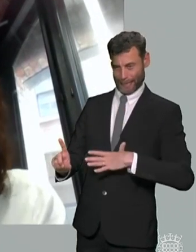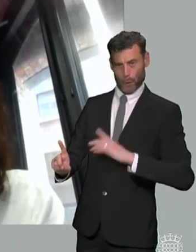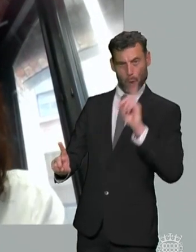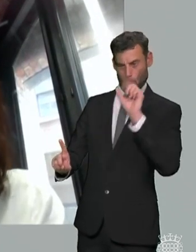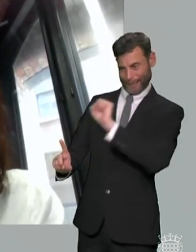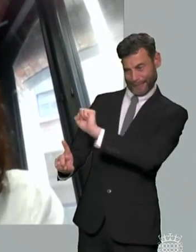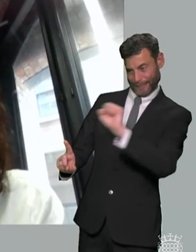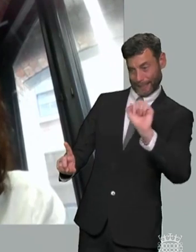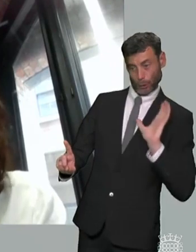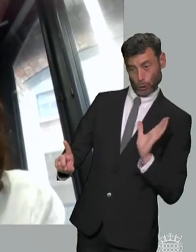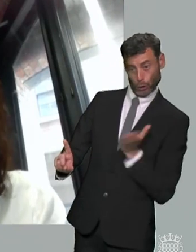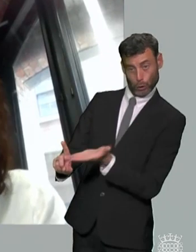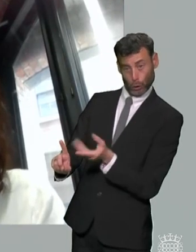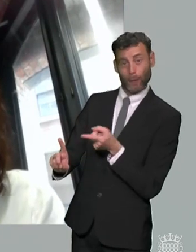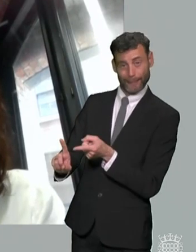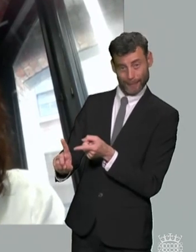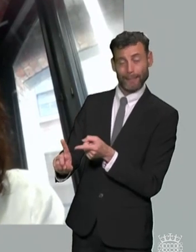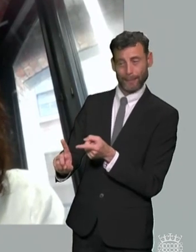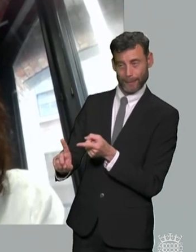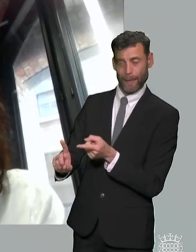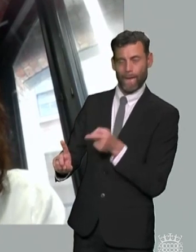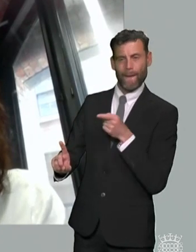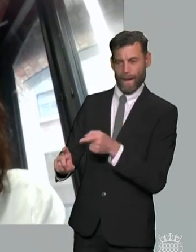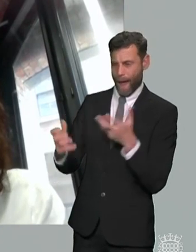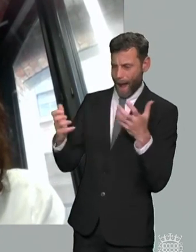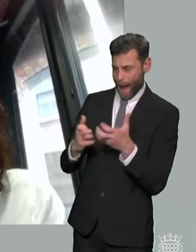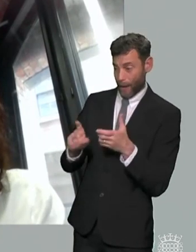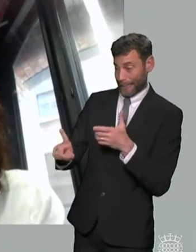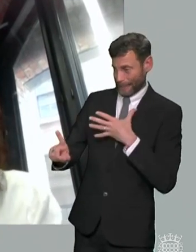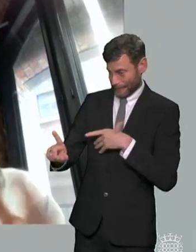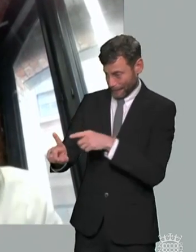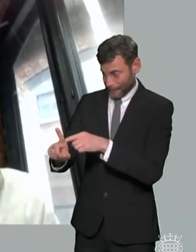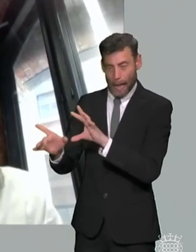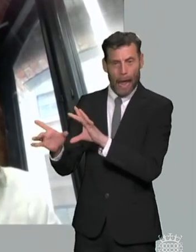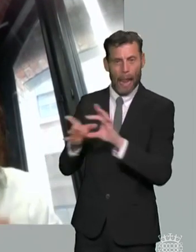specialist services for children with particular needs because because the minute you sort of